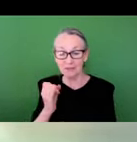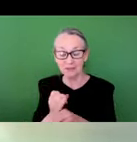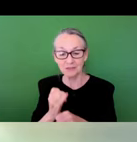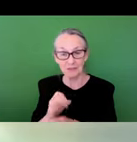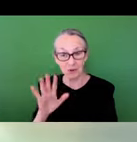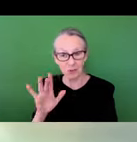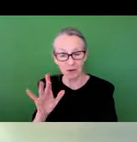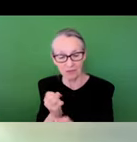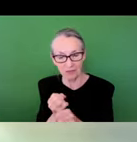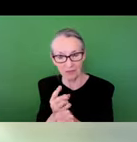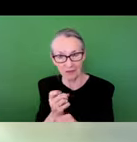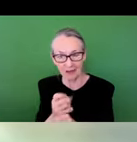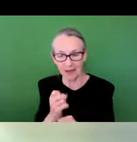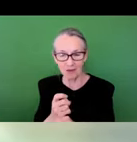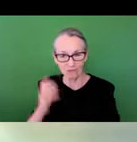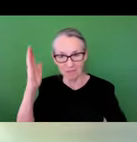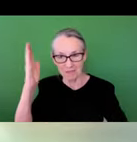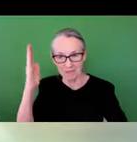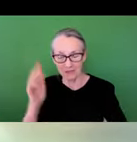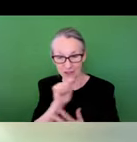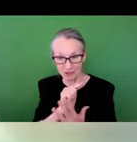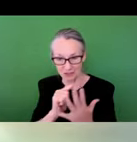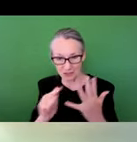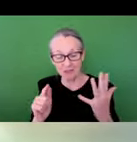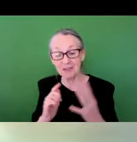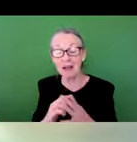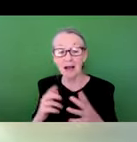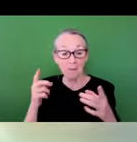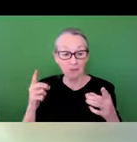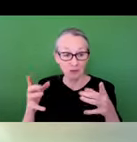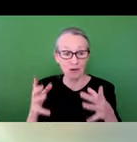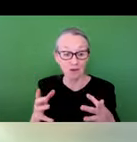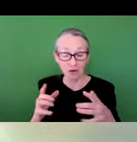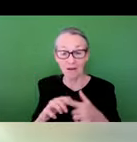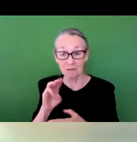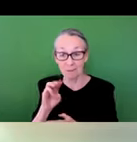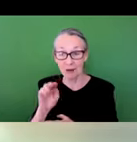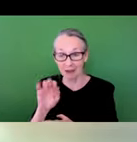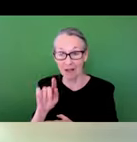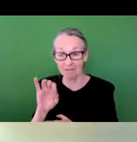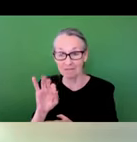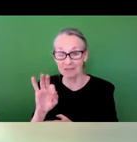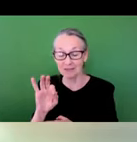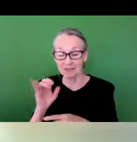I am Sunshine Menezes, executive director of Metcalf Institute, and we are joining you today from the ancestral and current